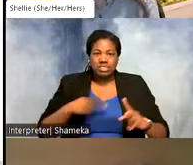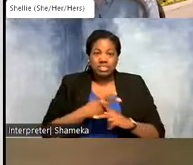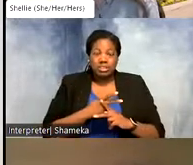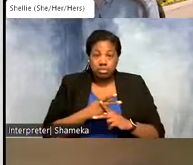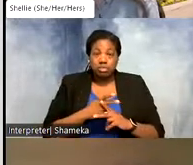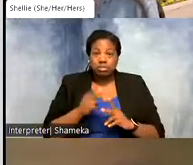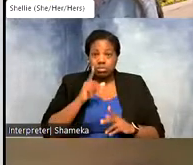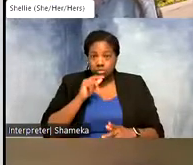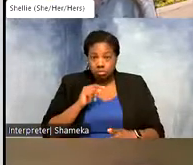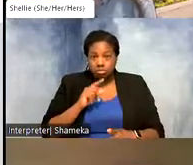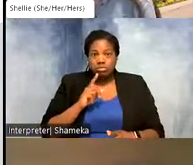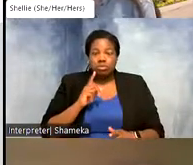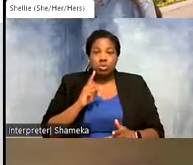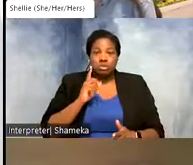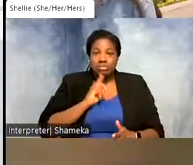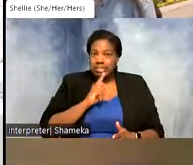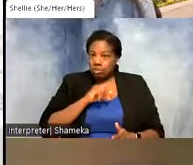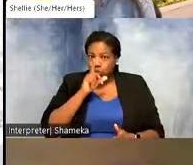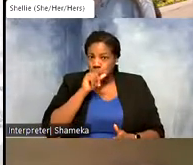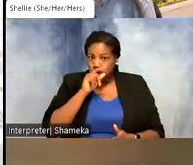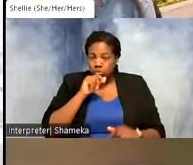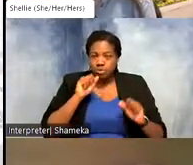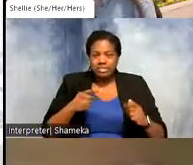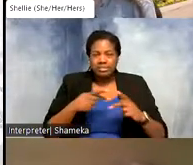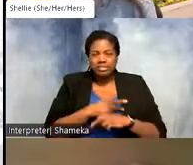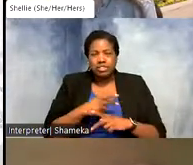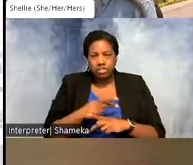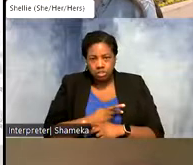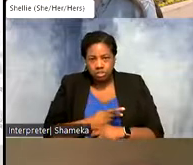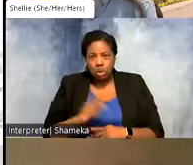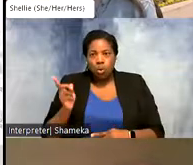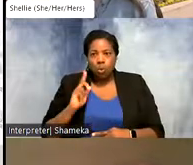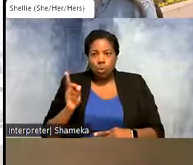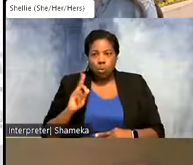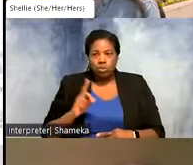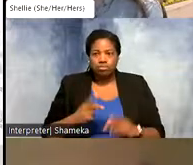single species, and that can help us determine where certain conservation actions might be